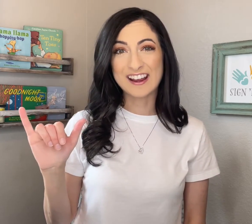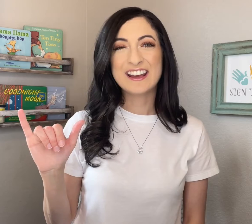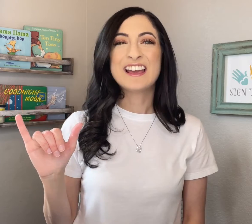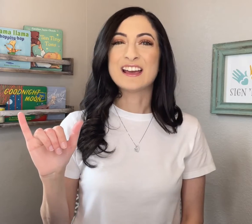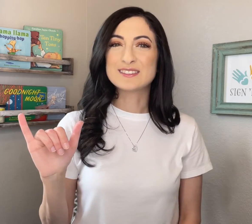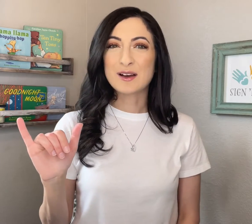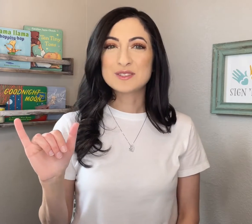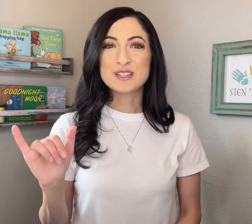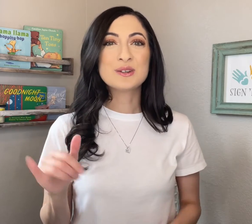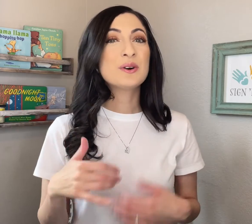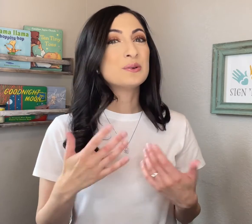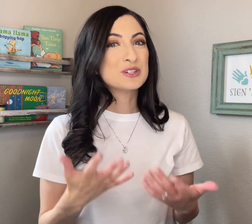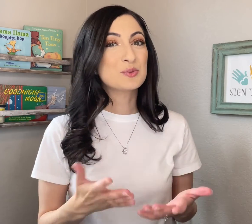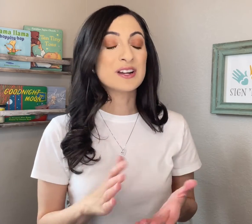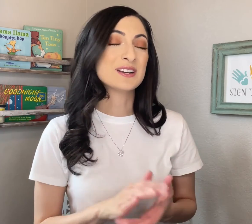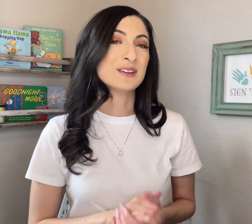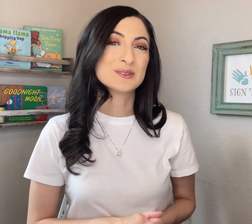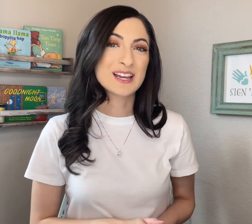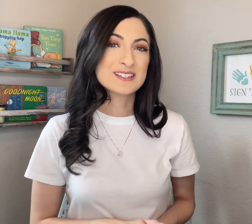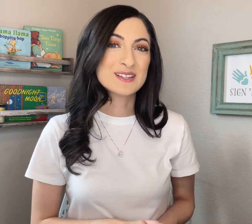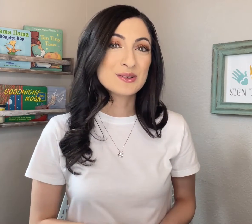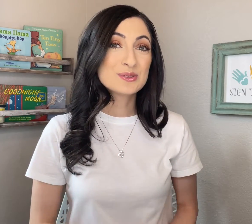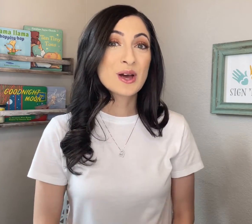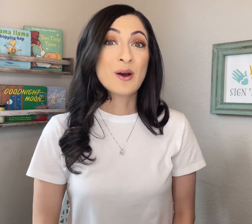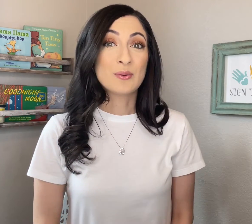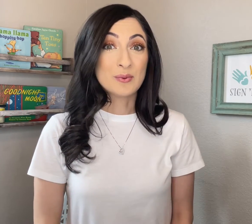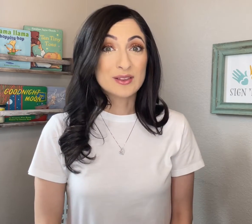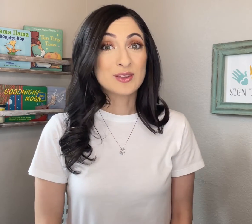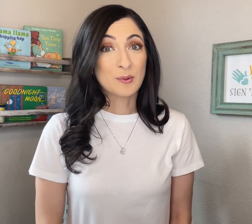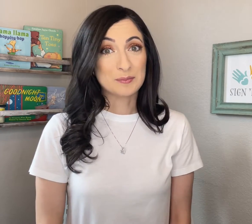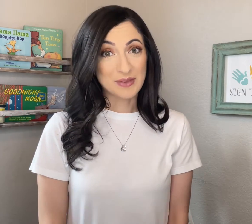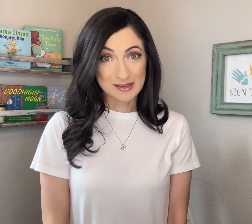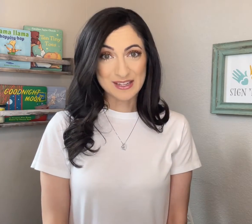It's up to you which one you'd like to use with your baby.